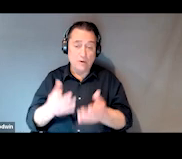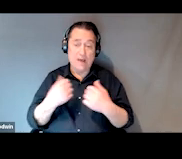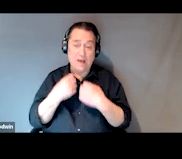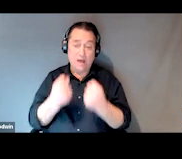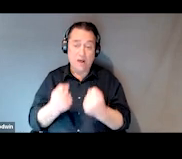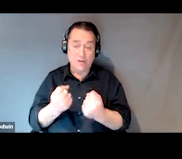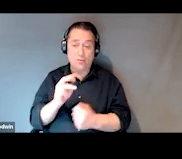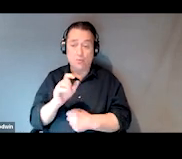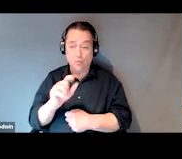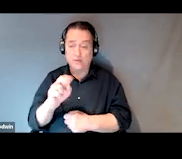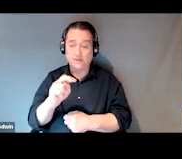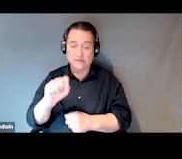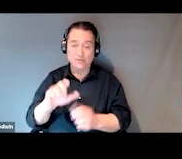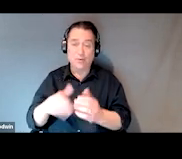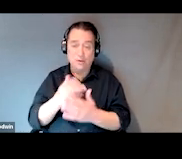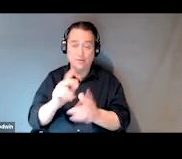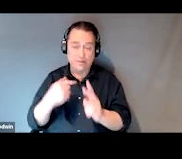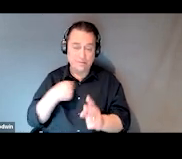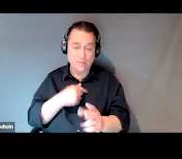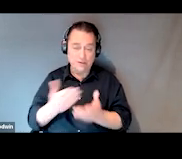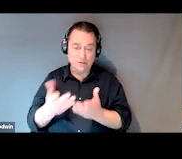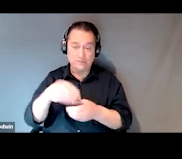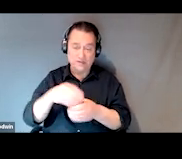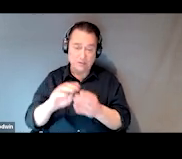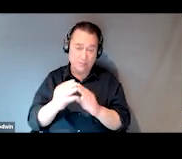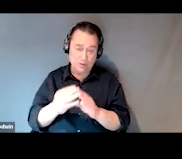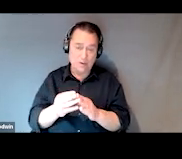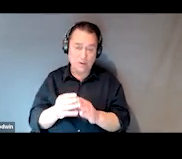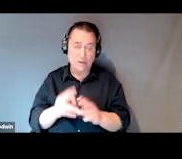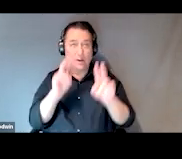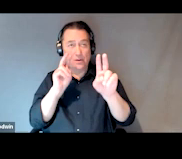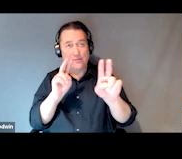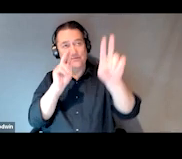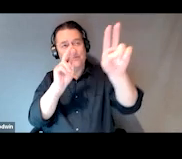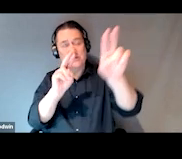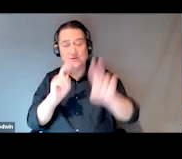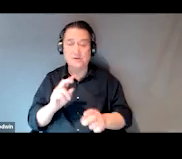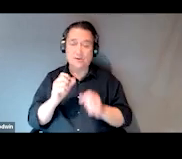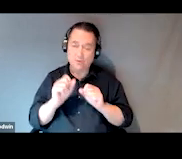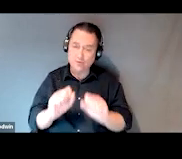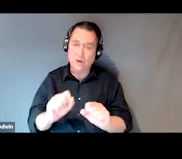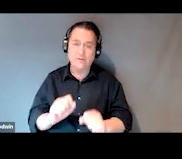to all of the individuals that we serve in our community, and our vision is to strive to be a trusted community health center